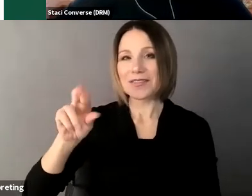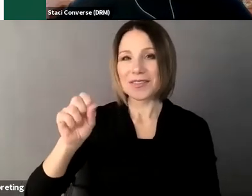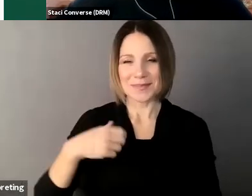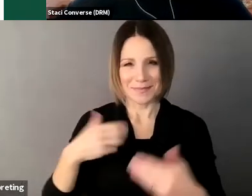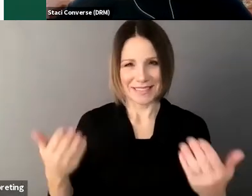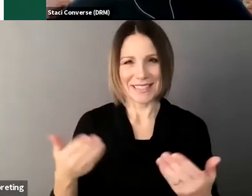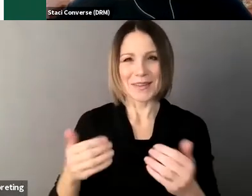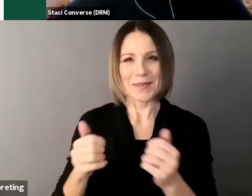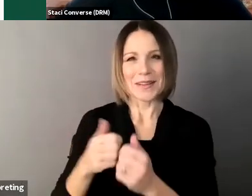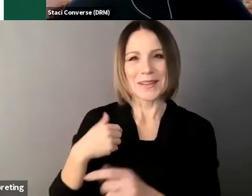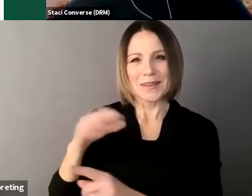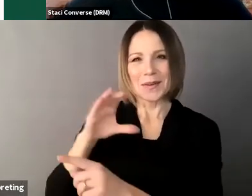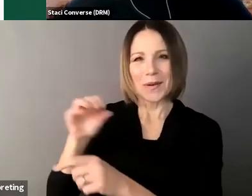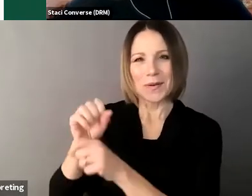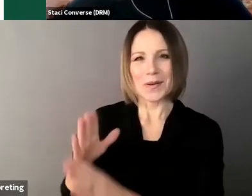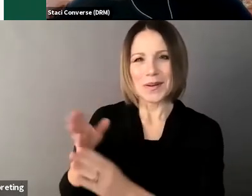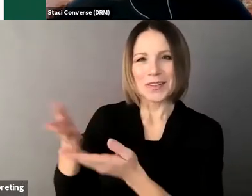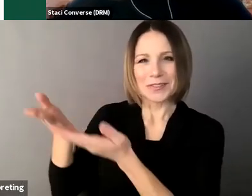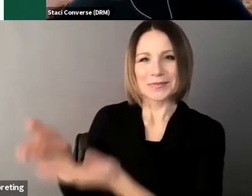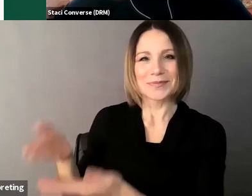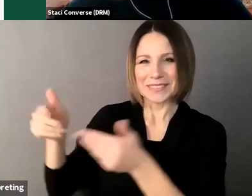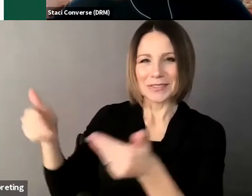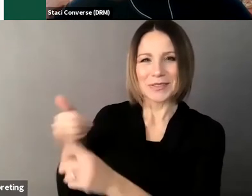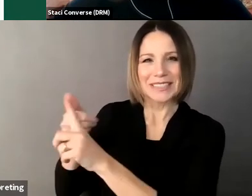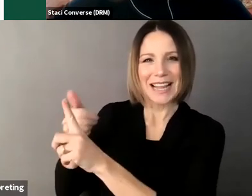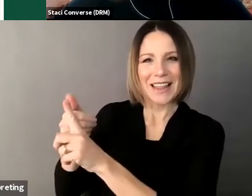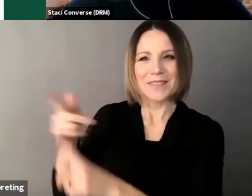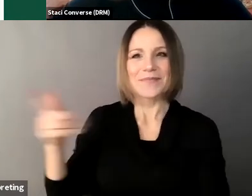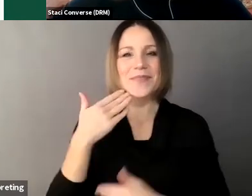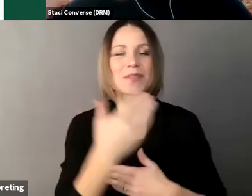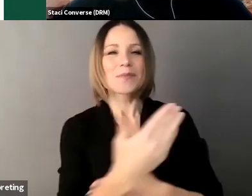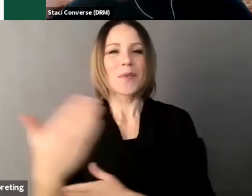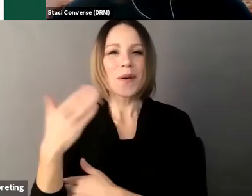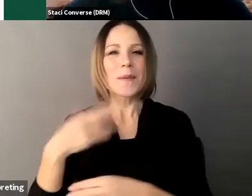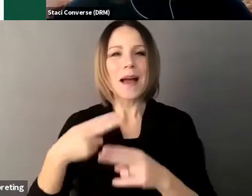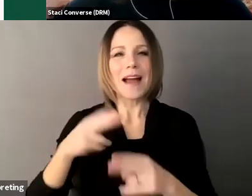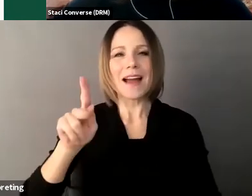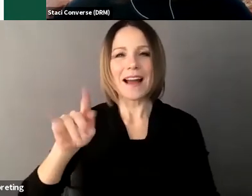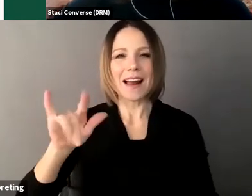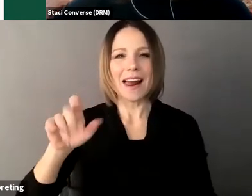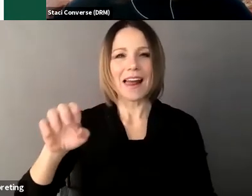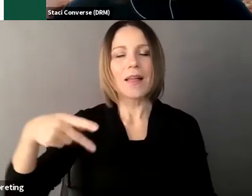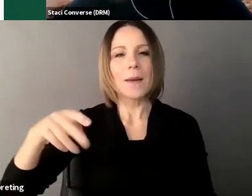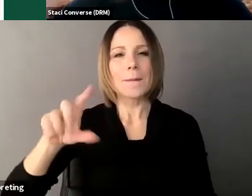who can introduce himself good morning everyone my name is Kile Pelletier I’m from speaking up for us